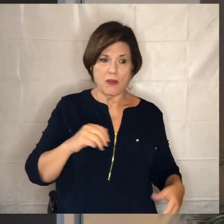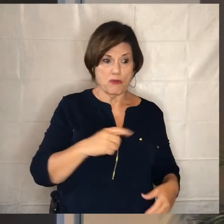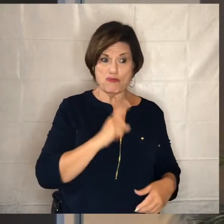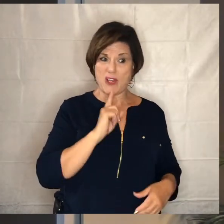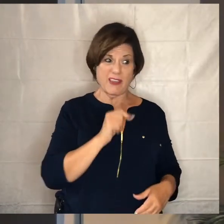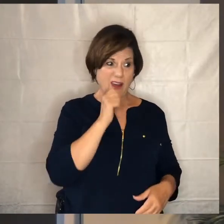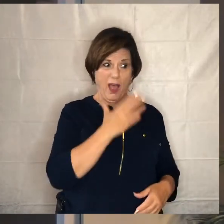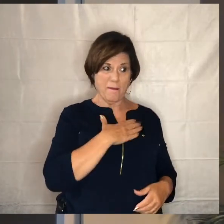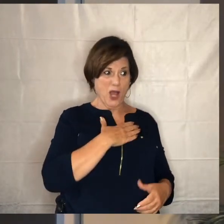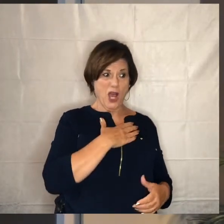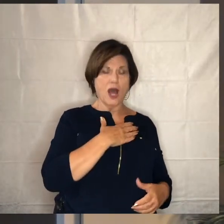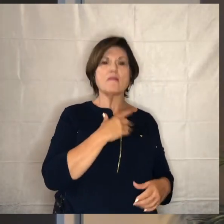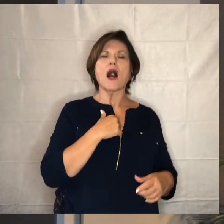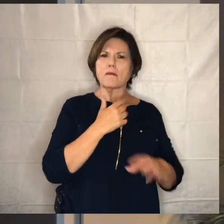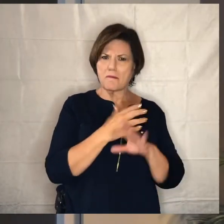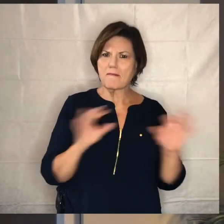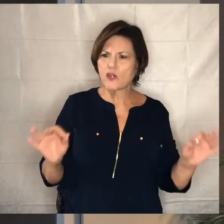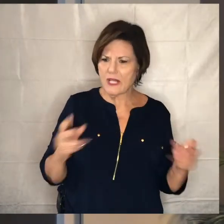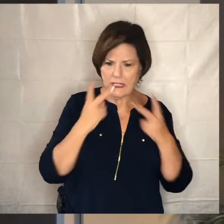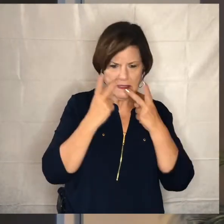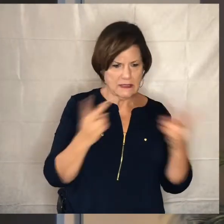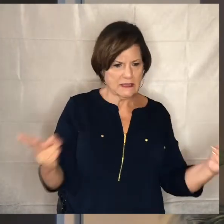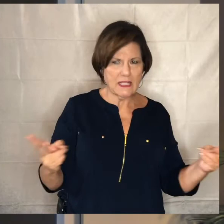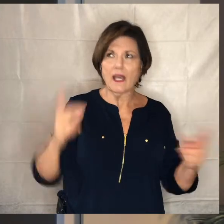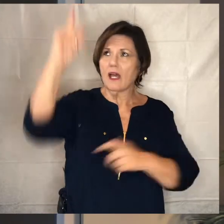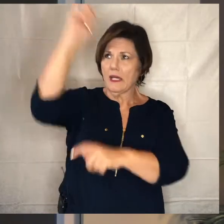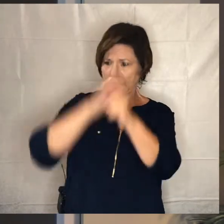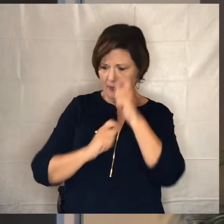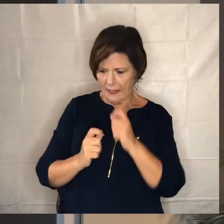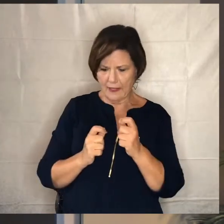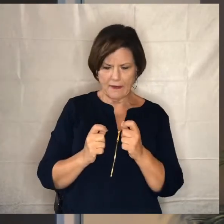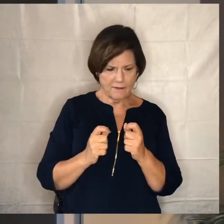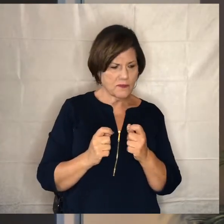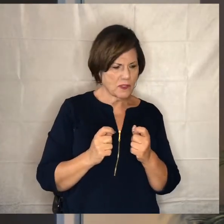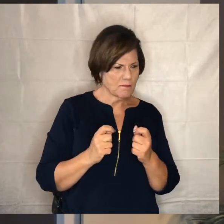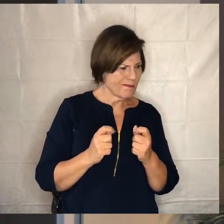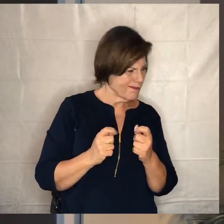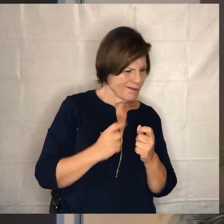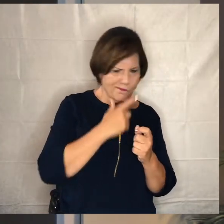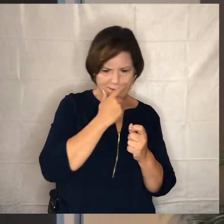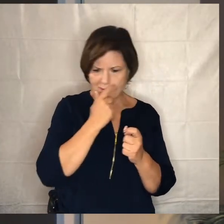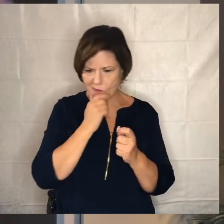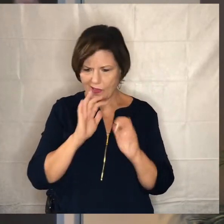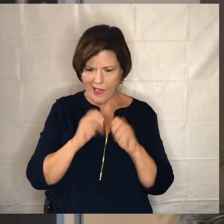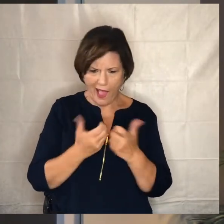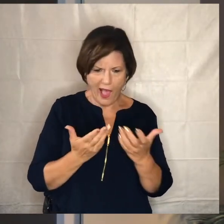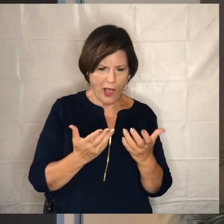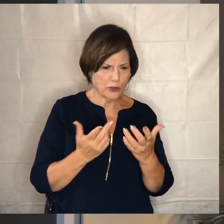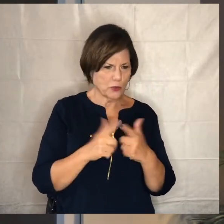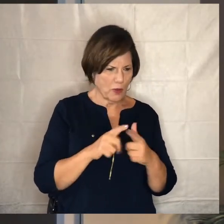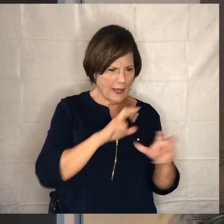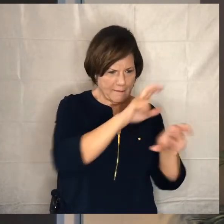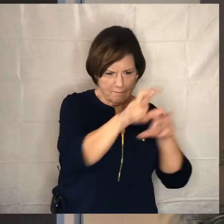i can be free and see them as all gifts from god in which i need to leverage all those things so that the kingdom can be built and done